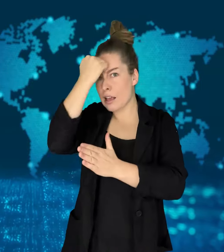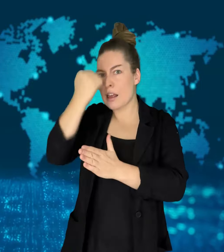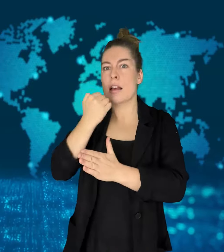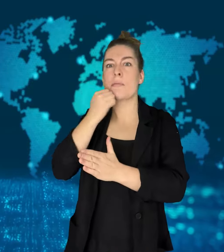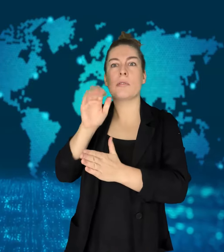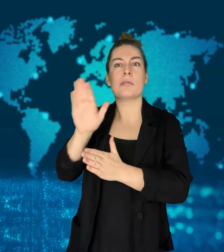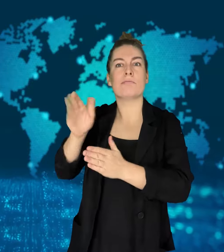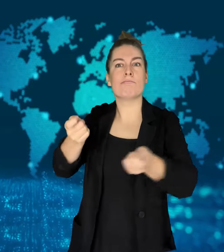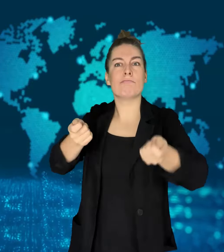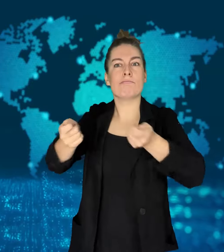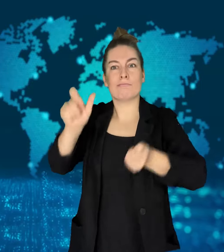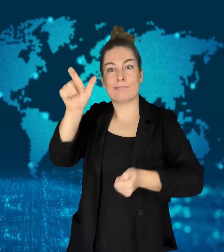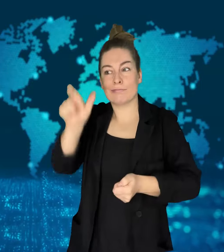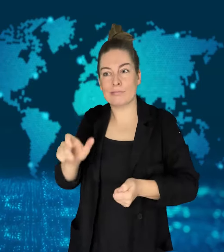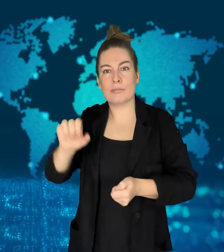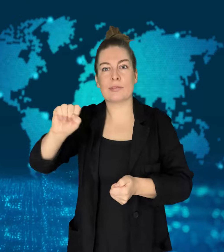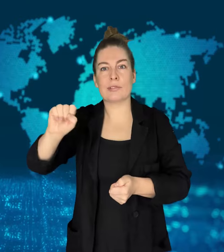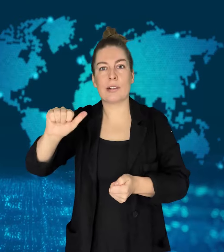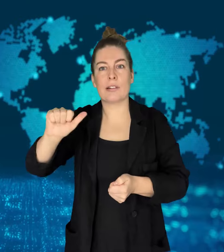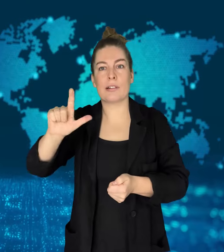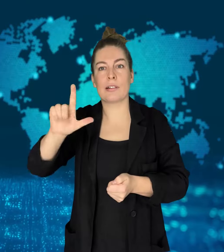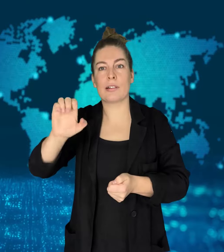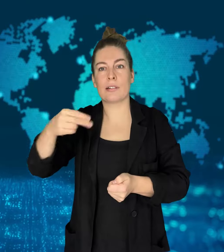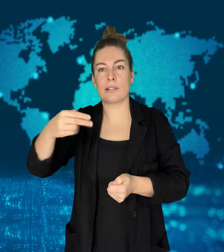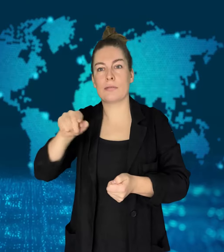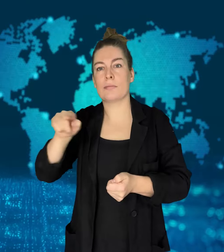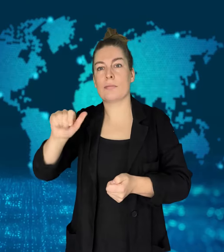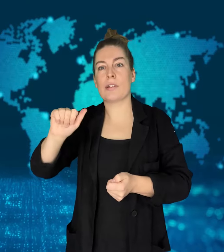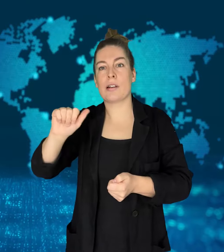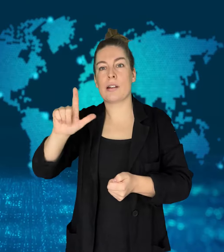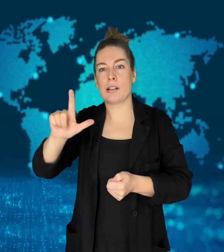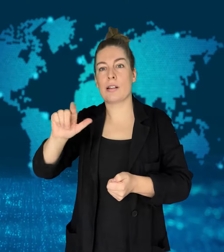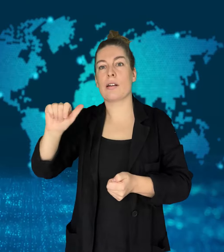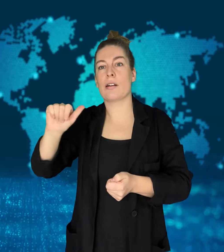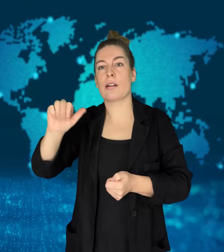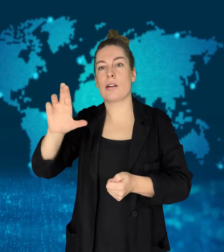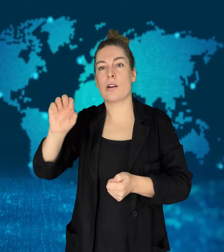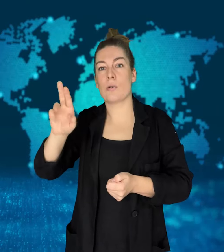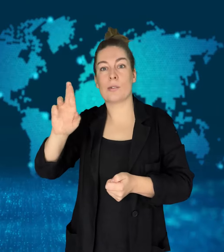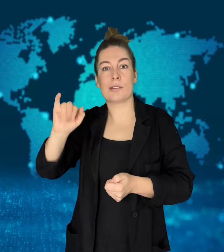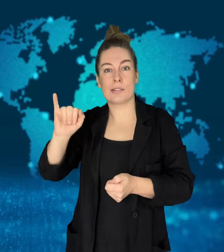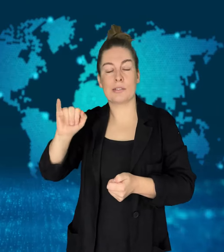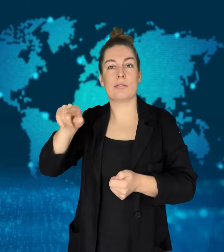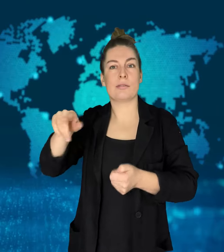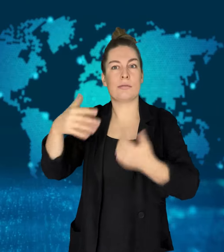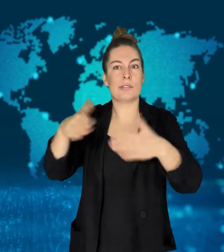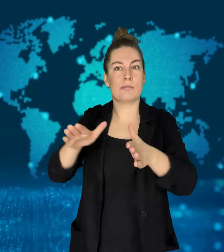Many were killed; others were captured.